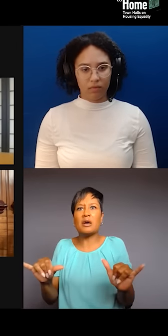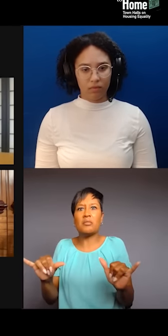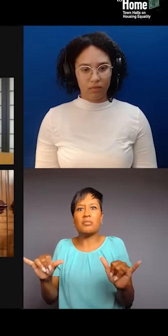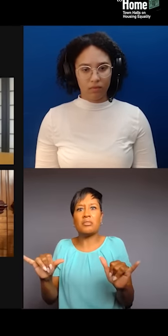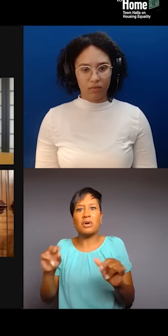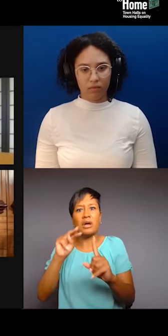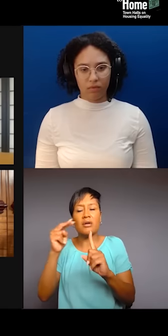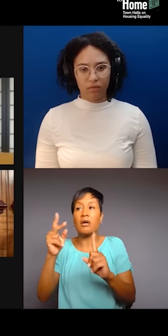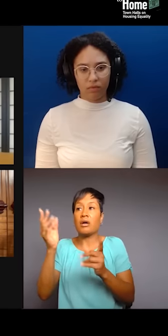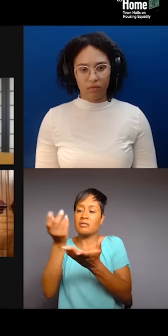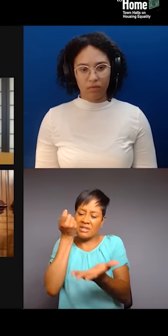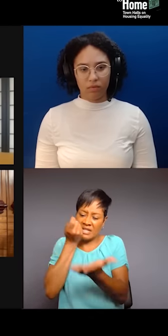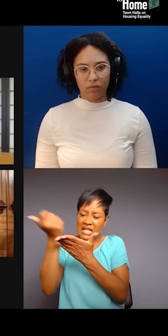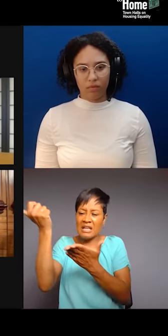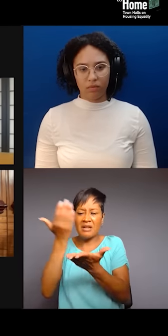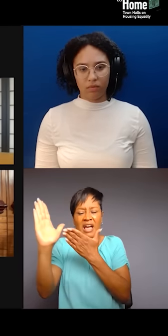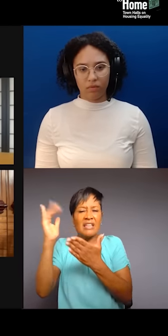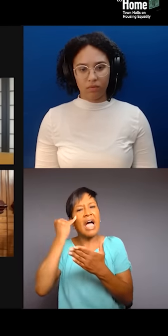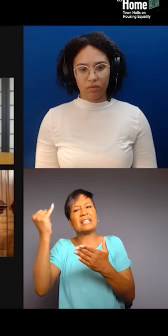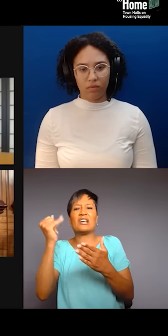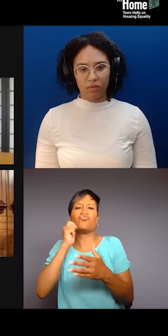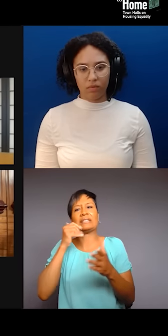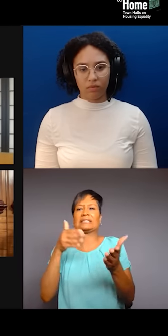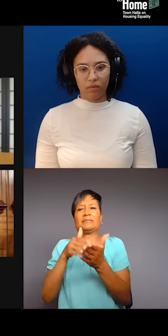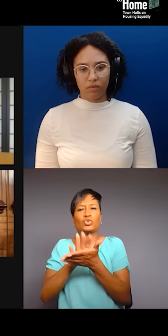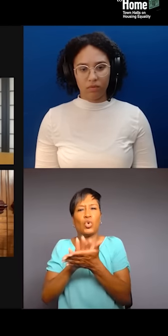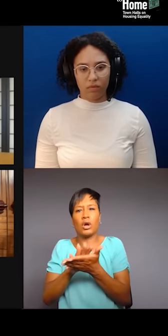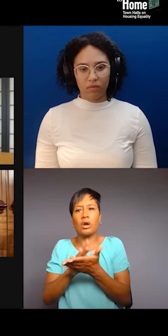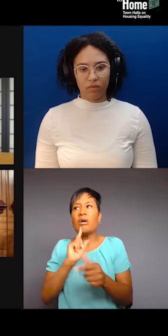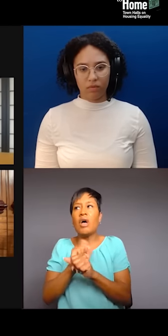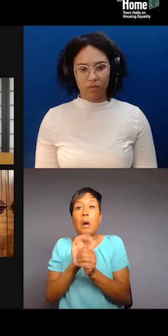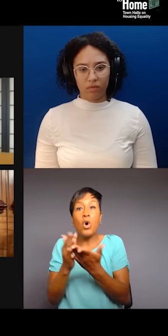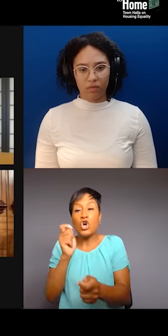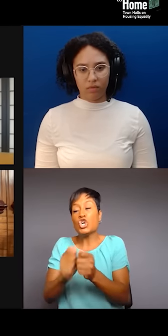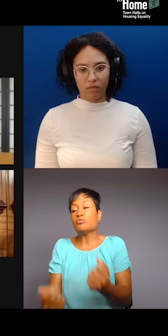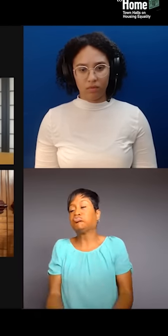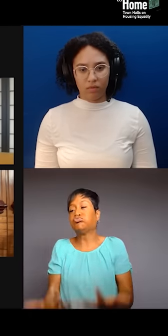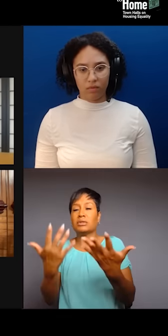We're literally burning books right now in 2023. So, in general,